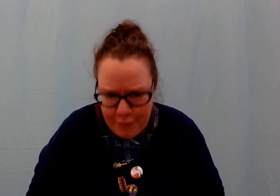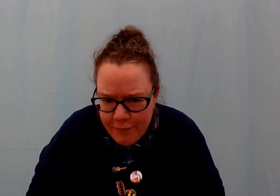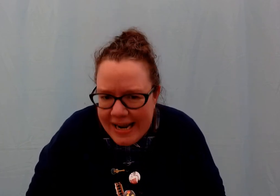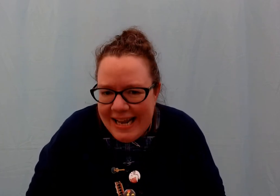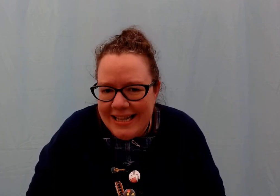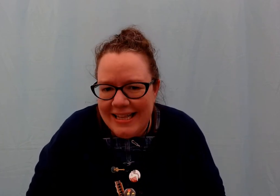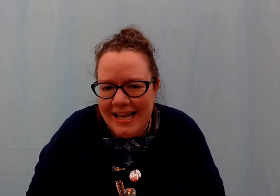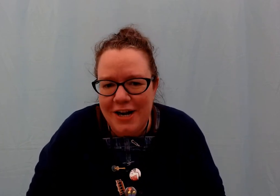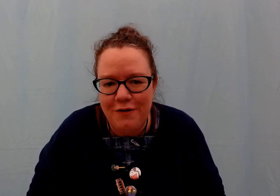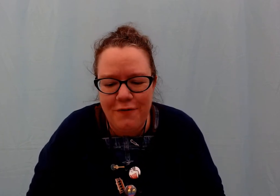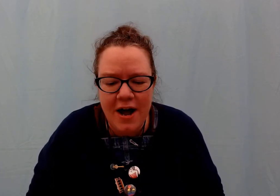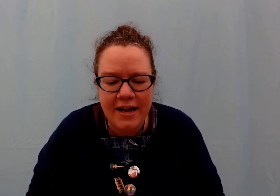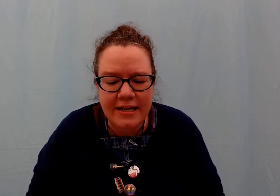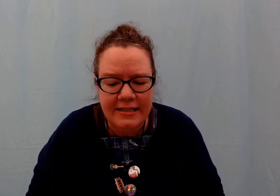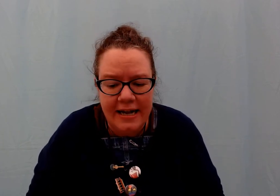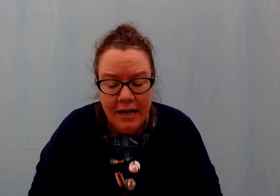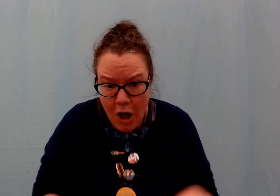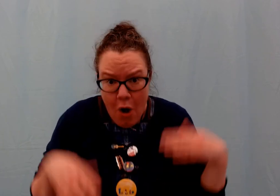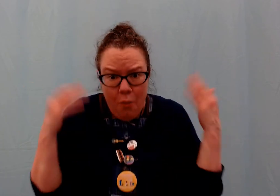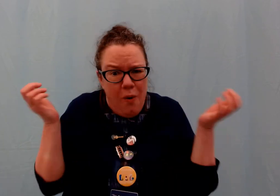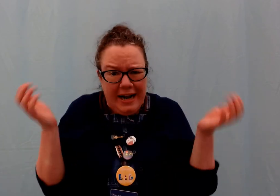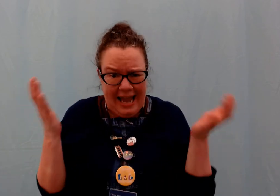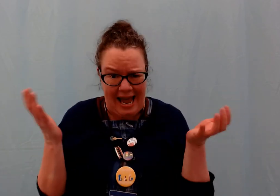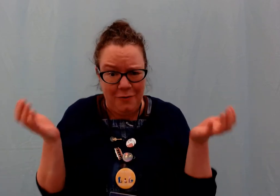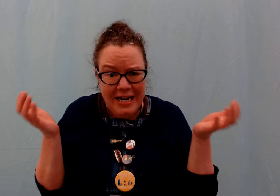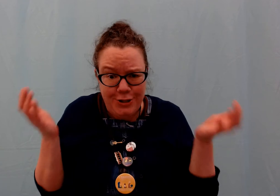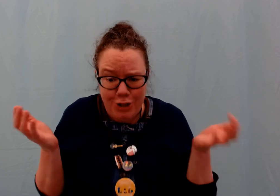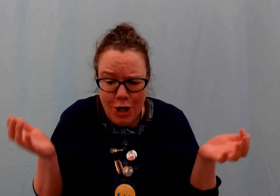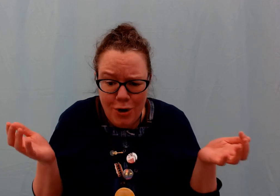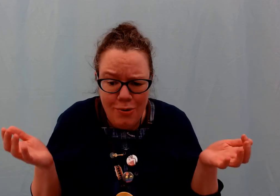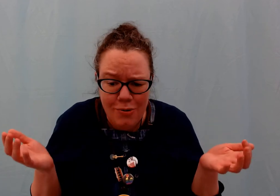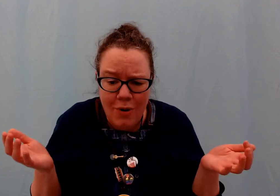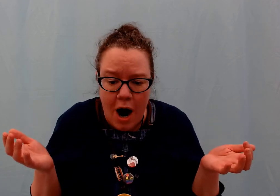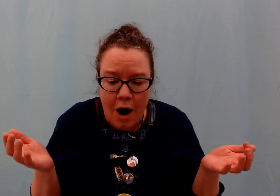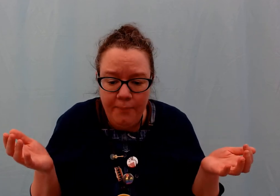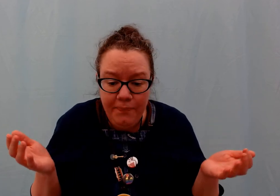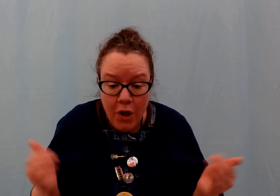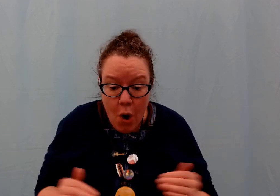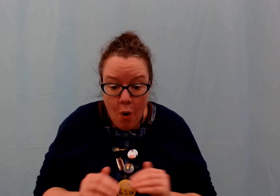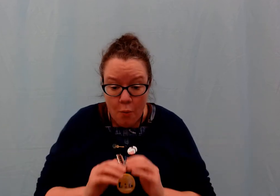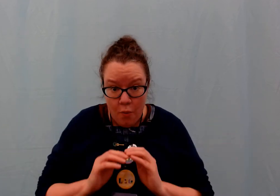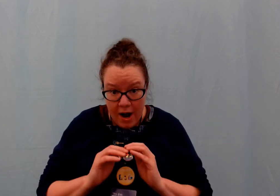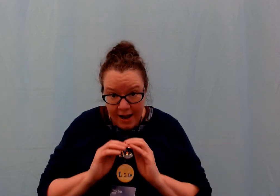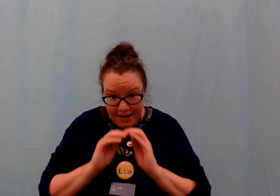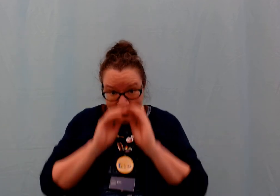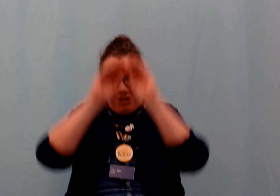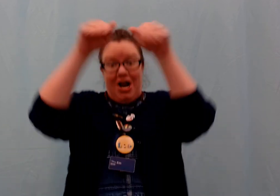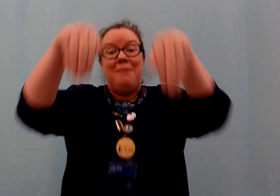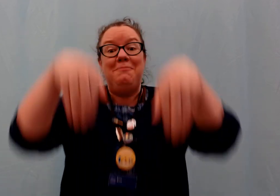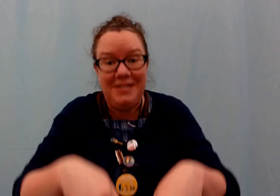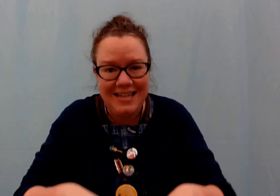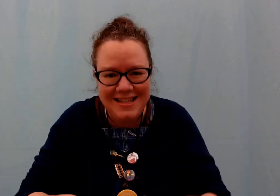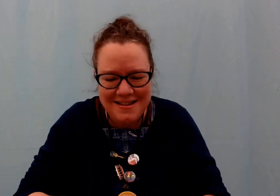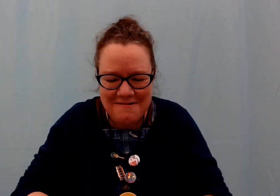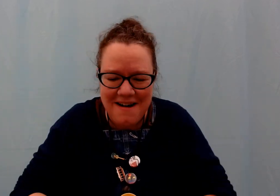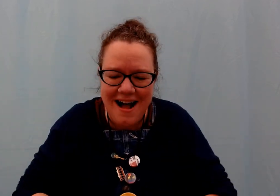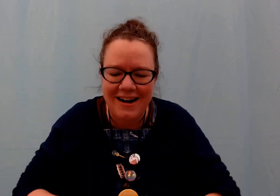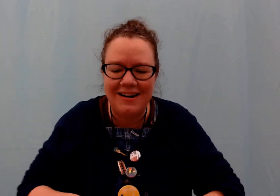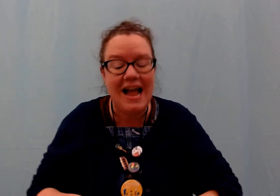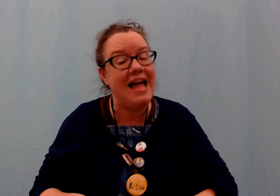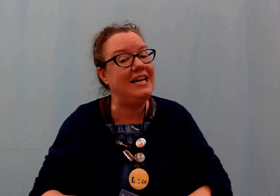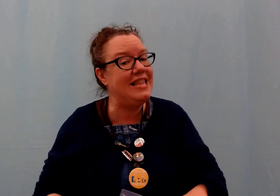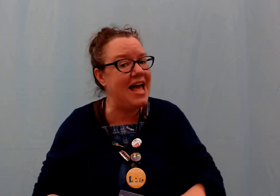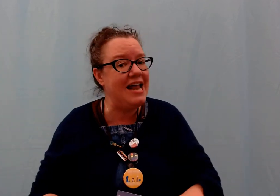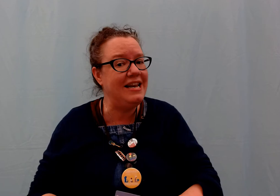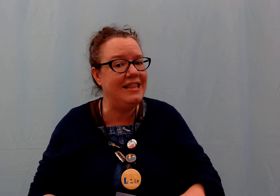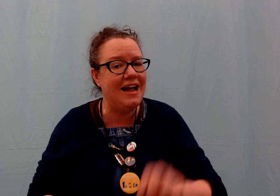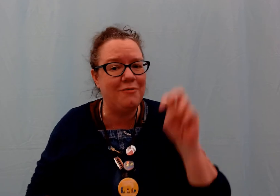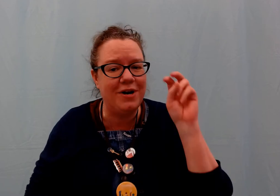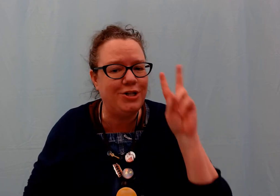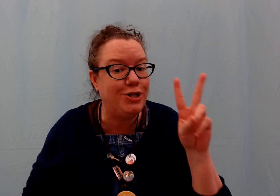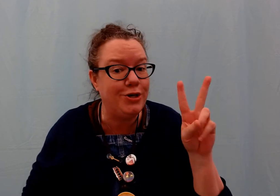three little froggies said "what can we do?" one jumped in the water and then there were two-